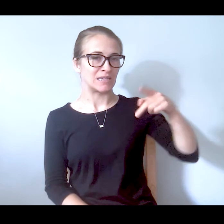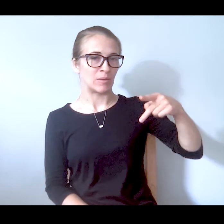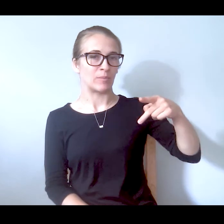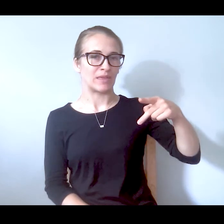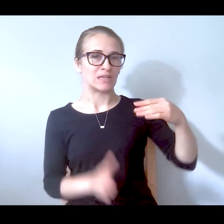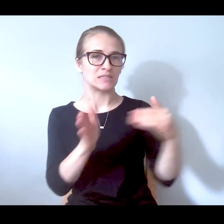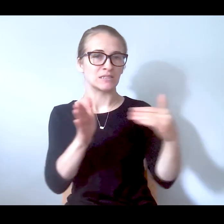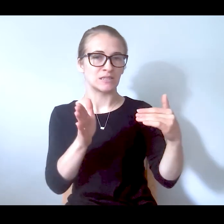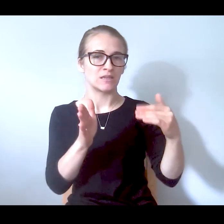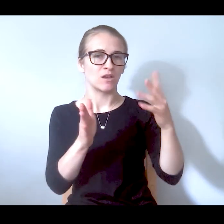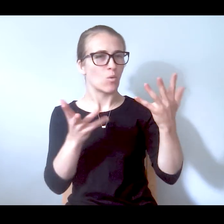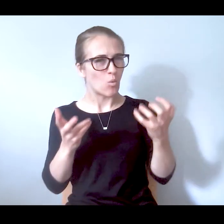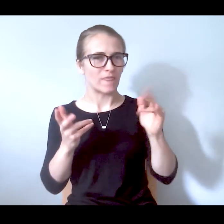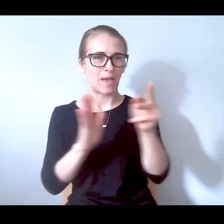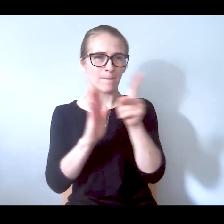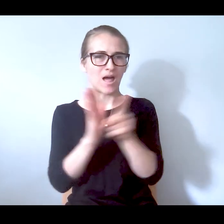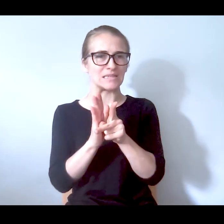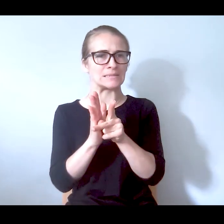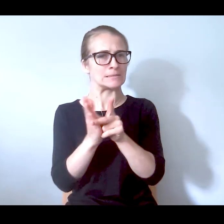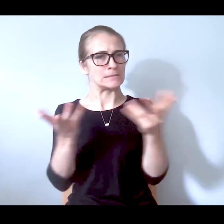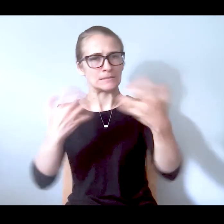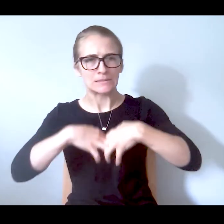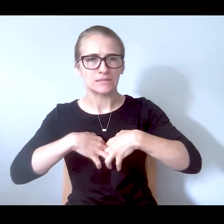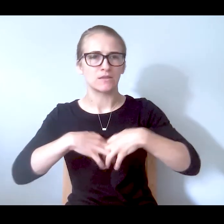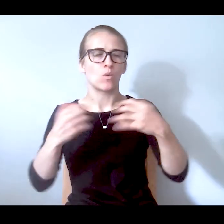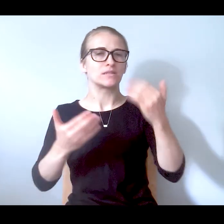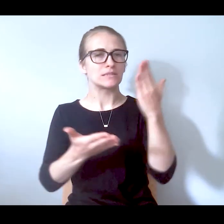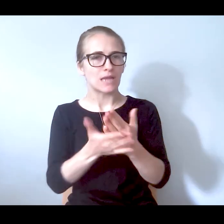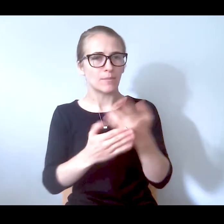lawsuit, we want that policy struck down. We want